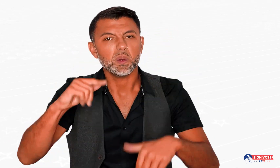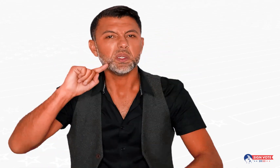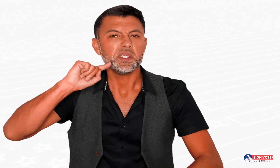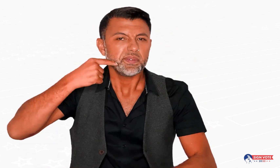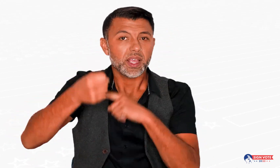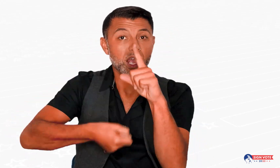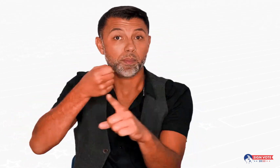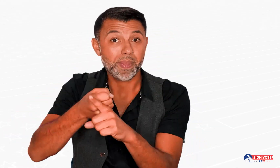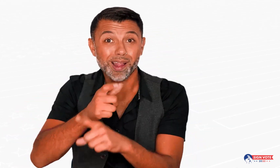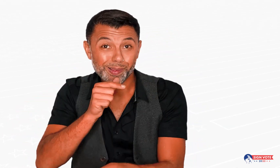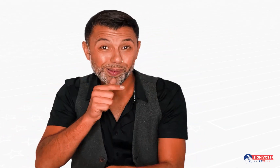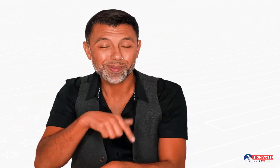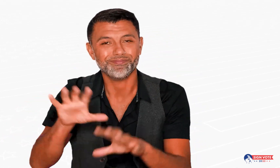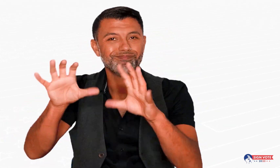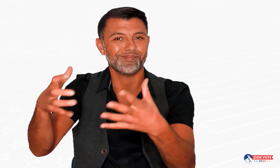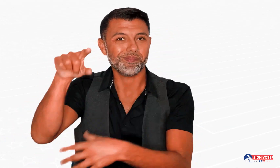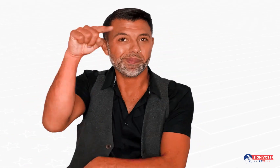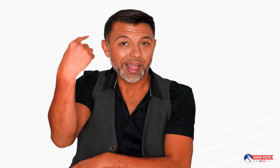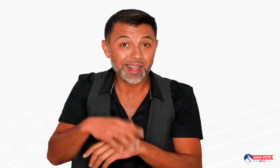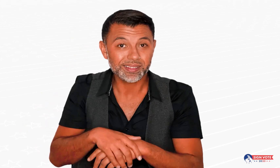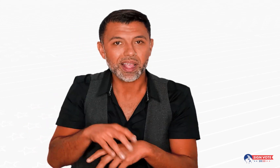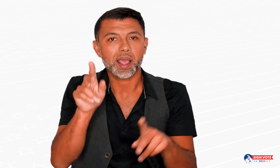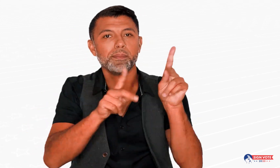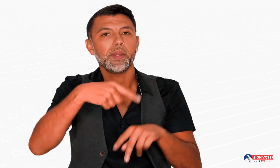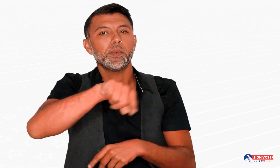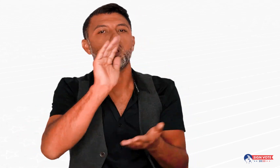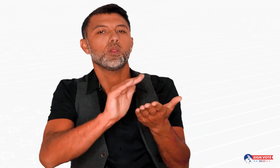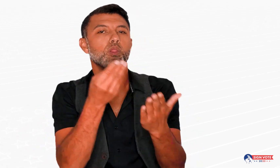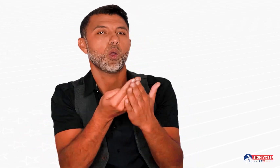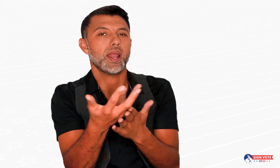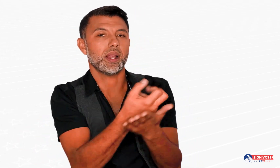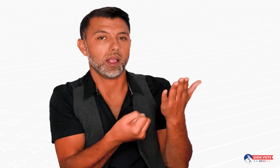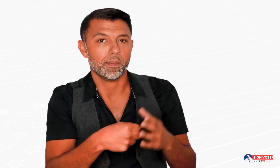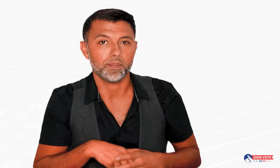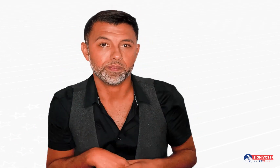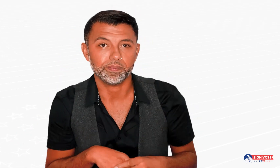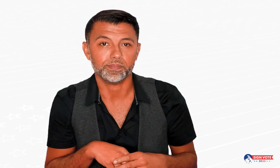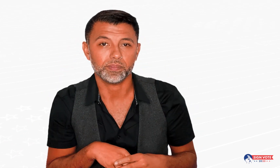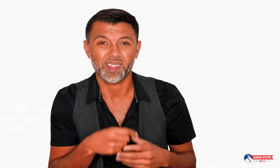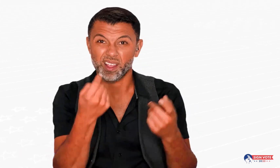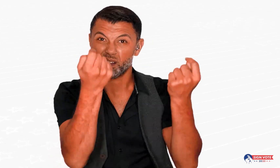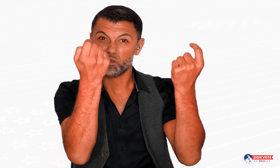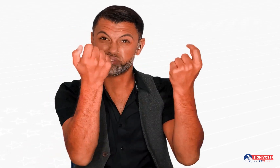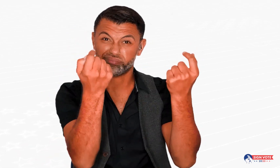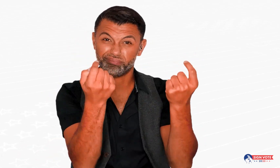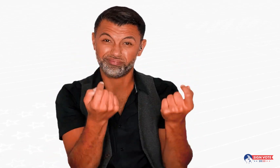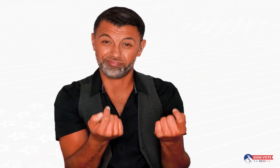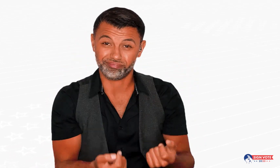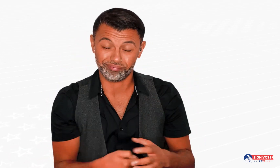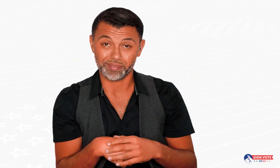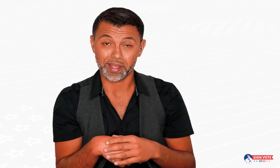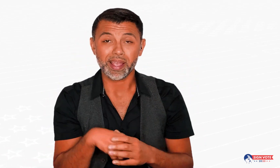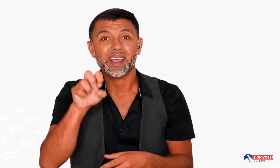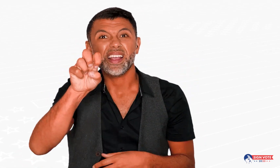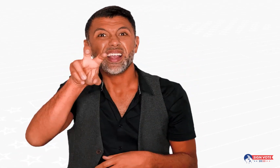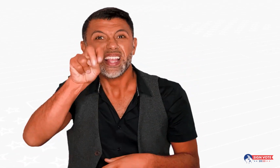severely impacting black and low-income voters. Their names were just gone.